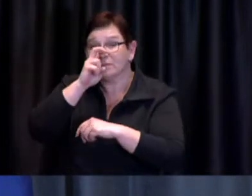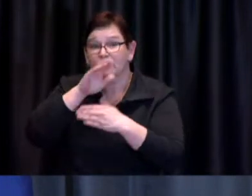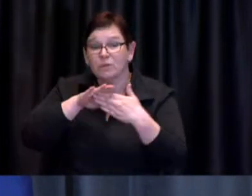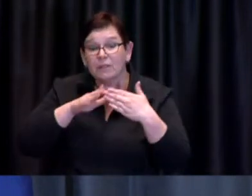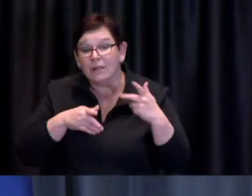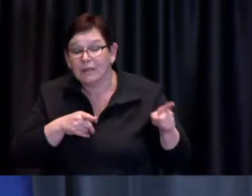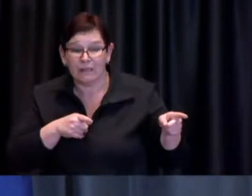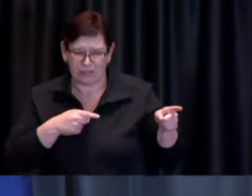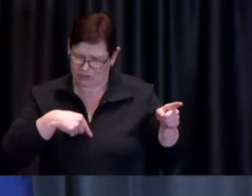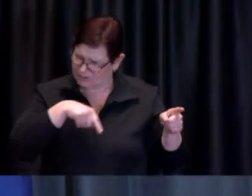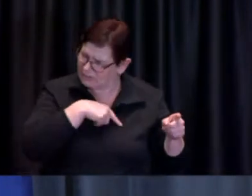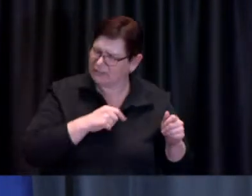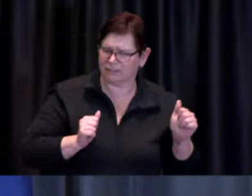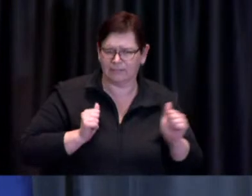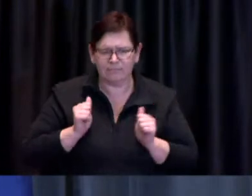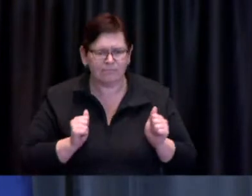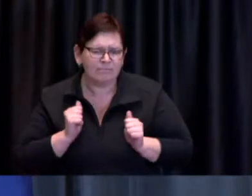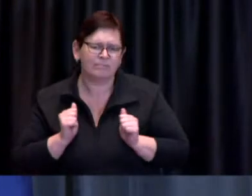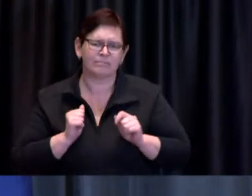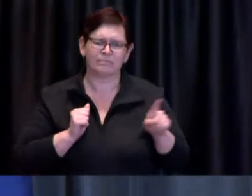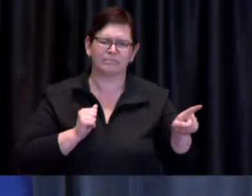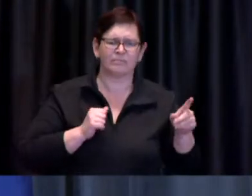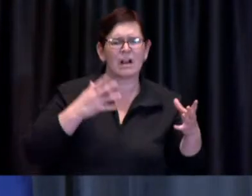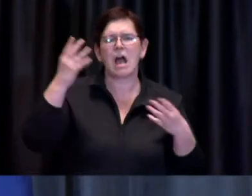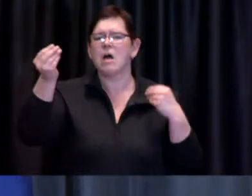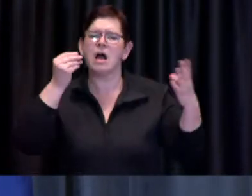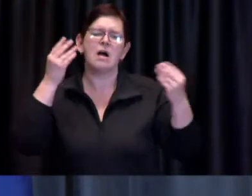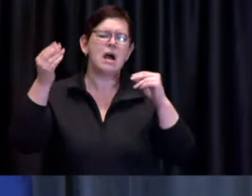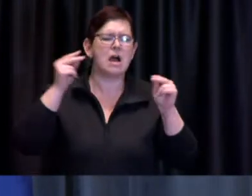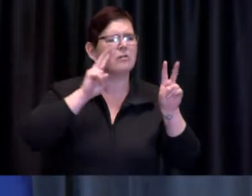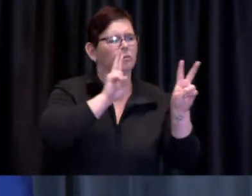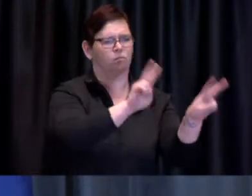so engaged in the community proactively inspecting and engaging with folks